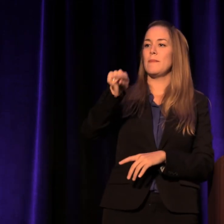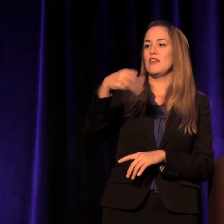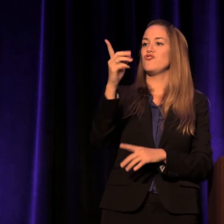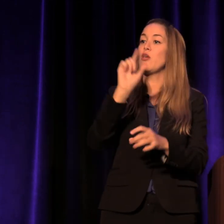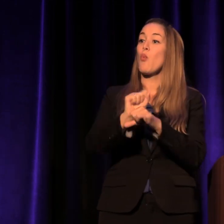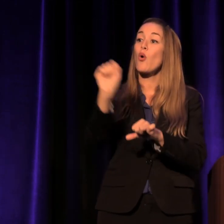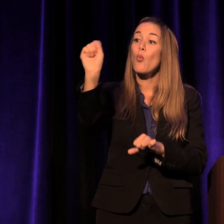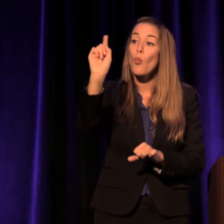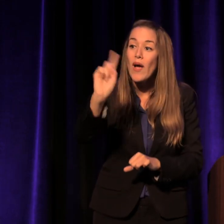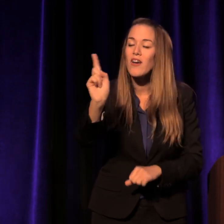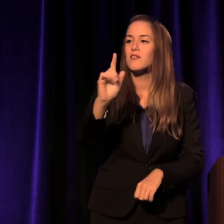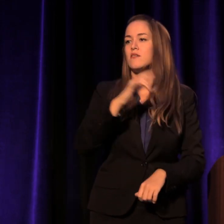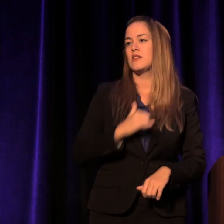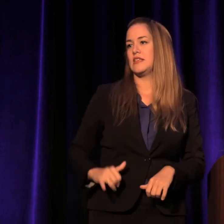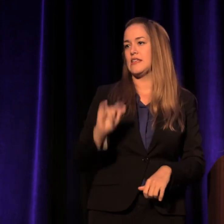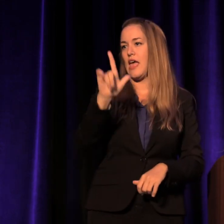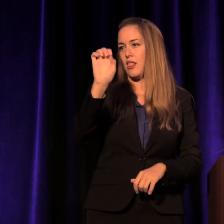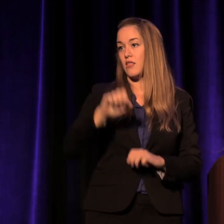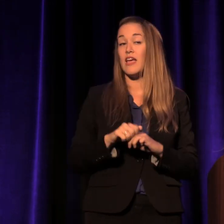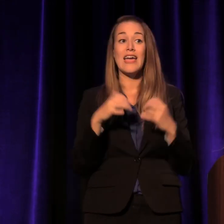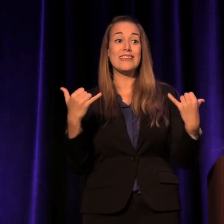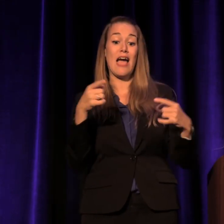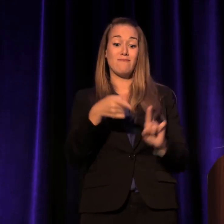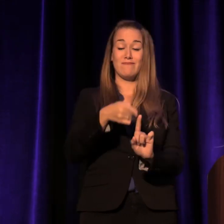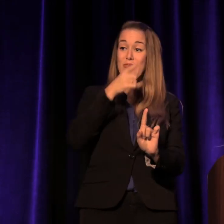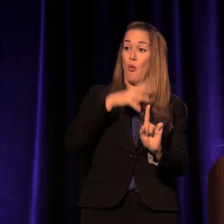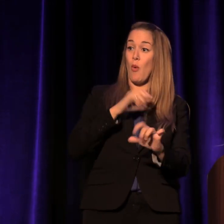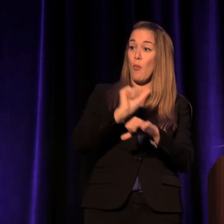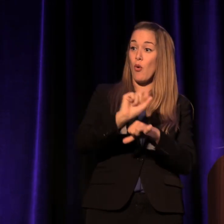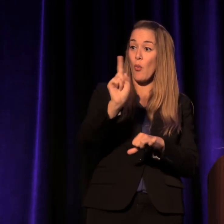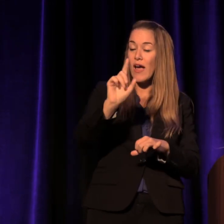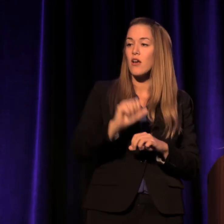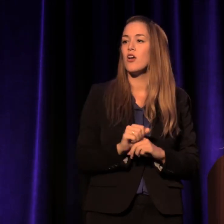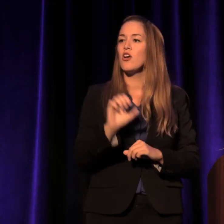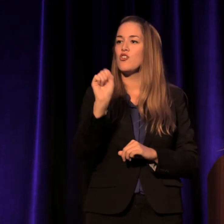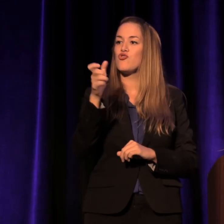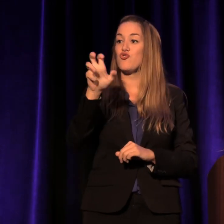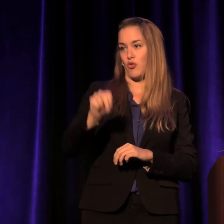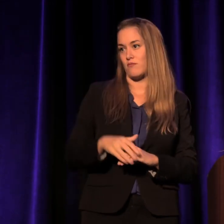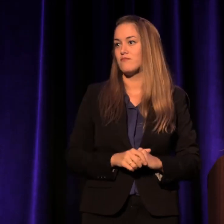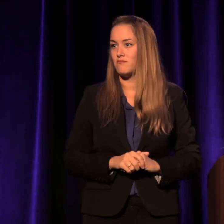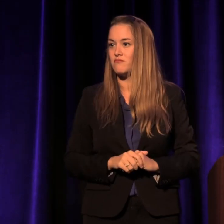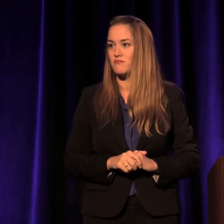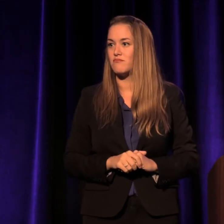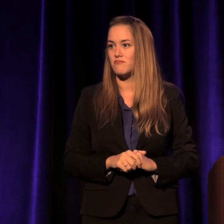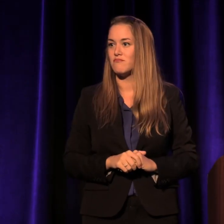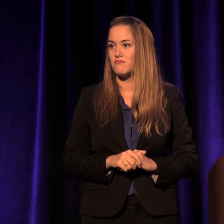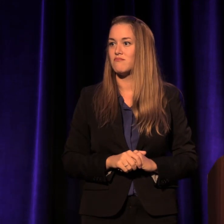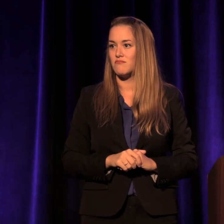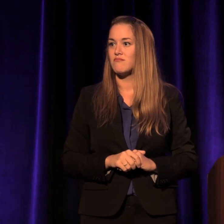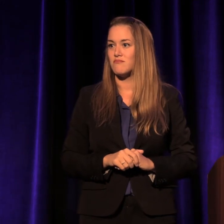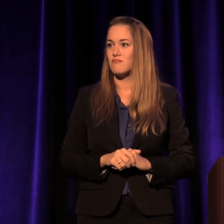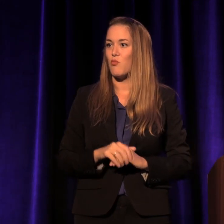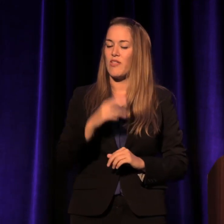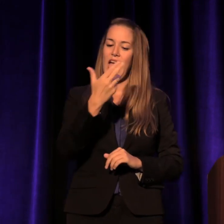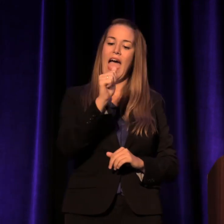You want to know where she works now? CERN. Where the Hadron Collider is.